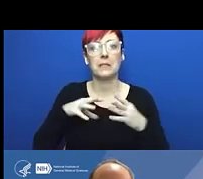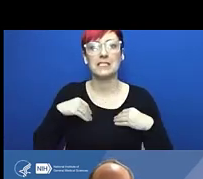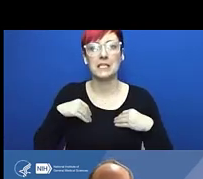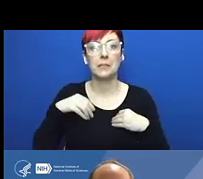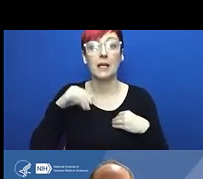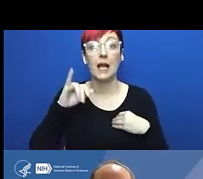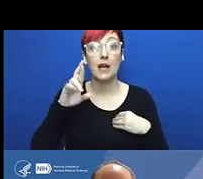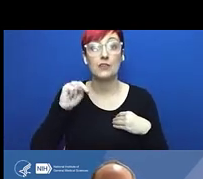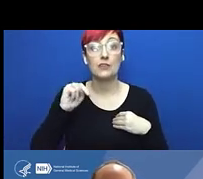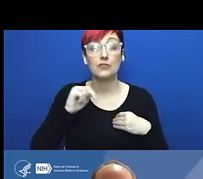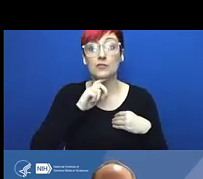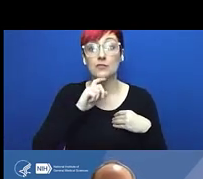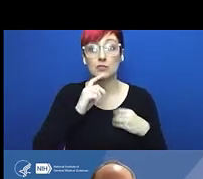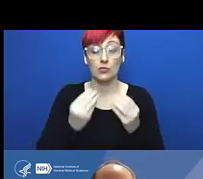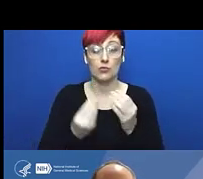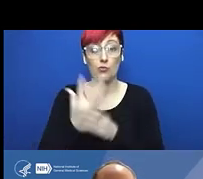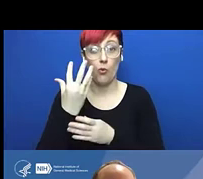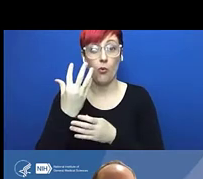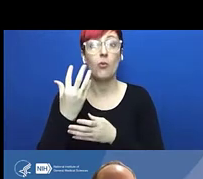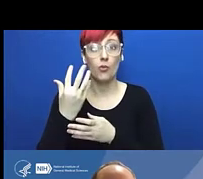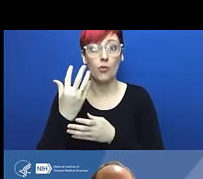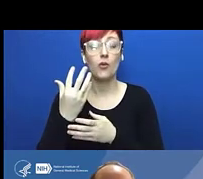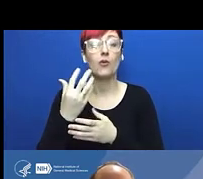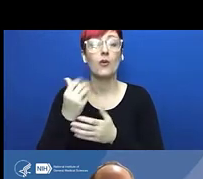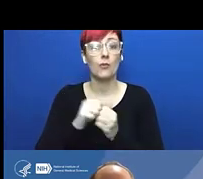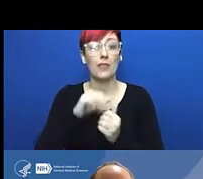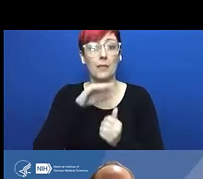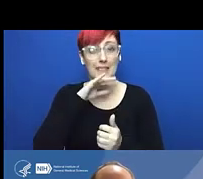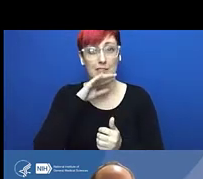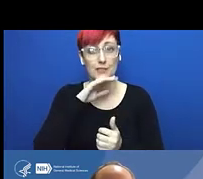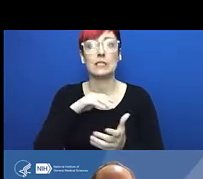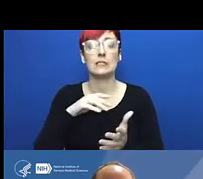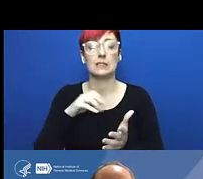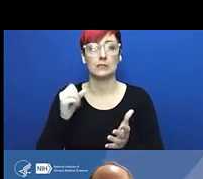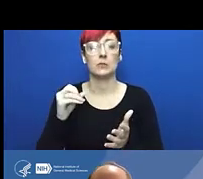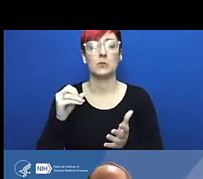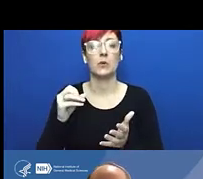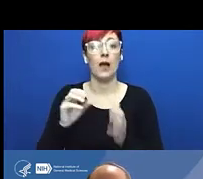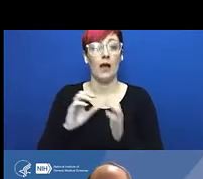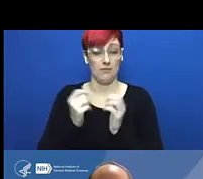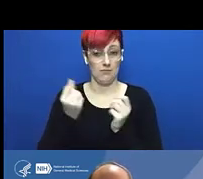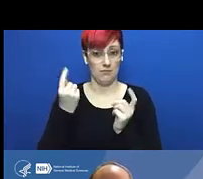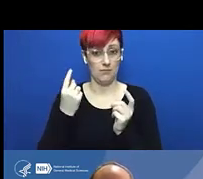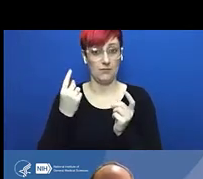came out of the syringe and it sprayed onto her clothing. She wasn't wearing a lab coat unfortunately,